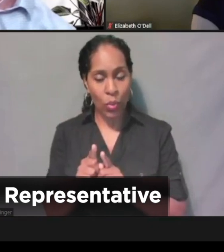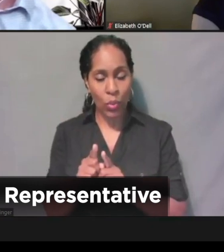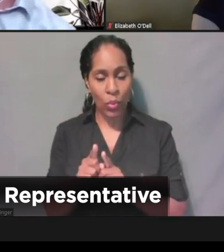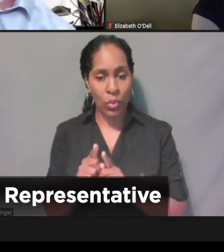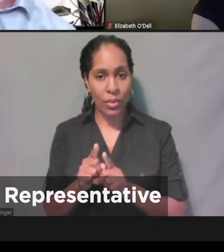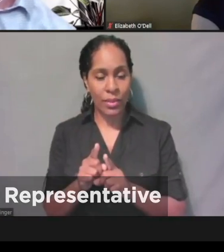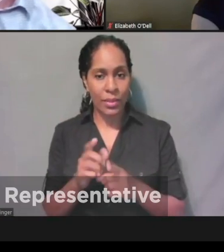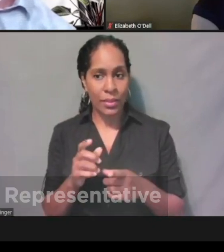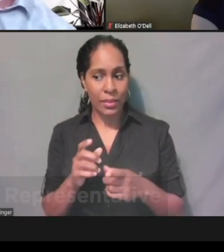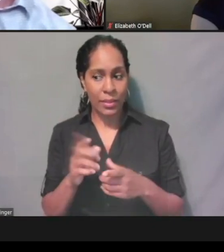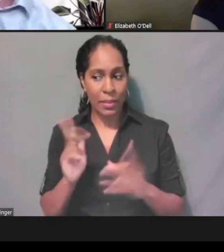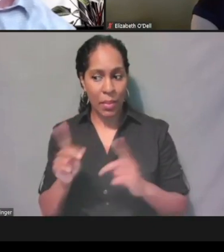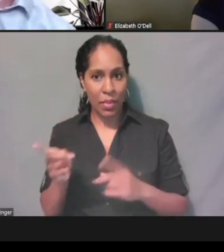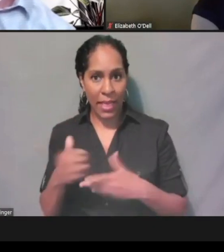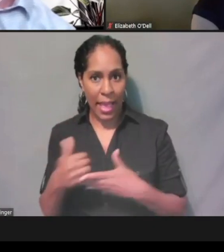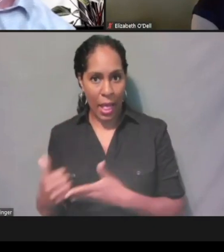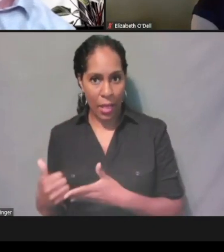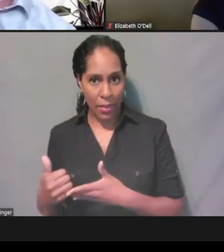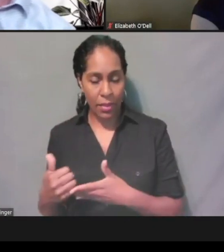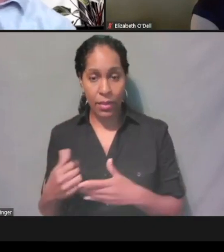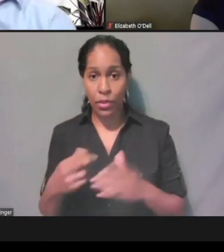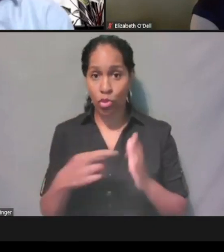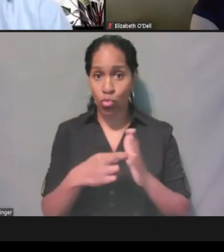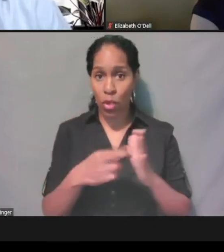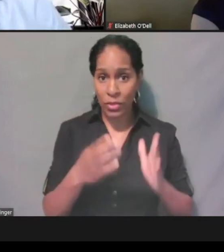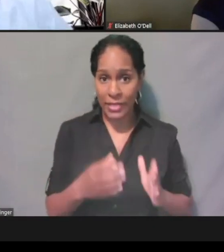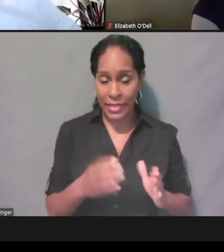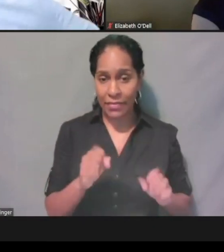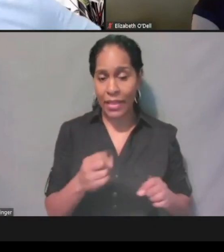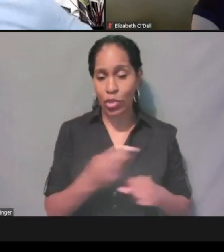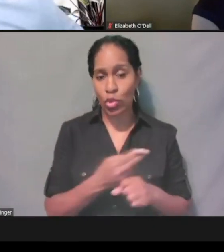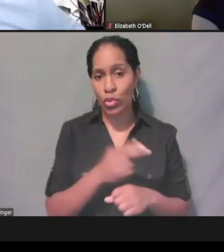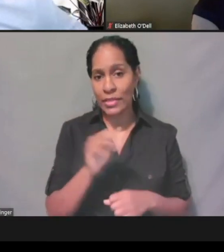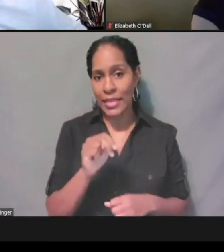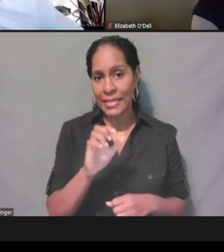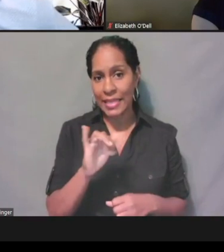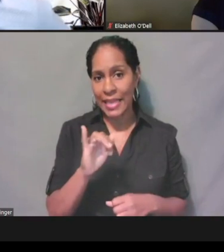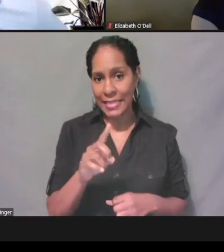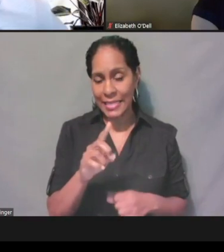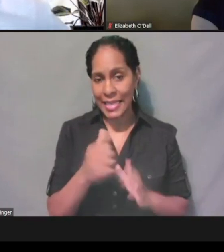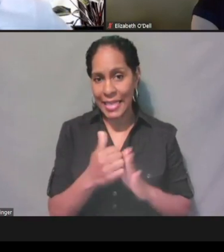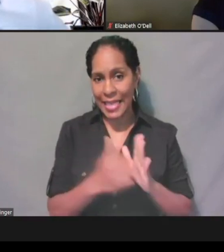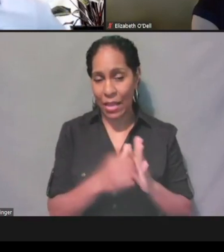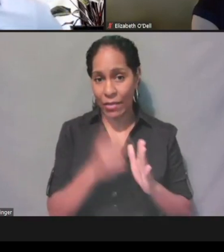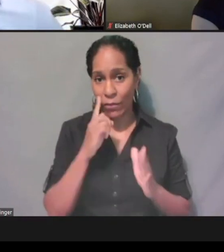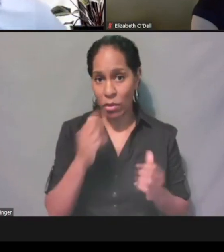Can the representative use their NCID account for multiple applications?